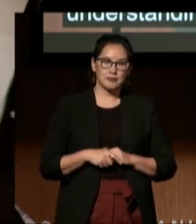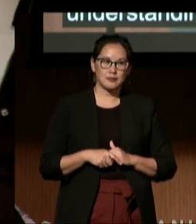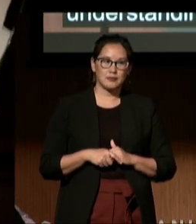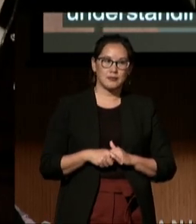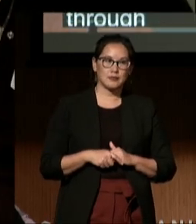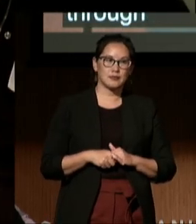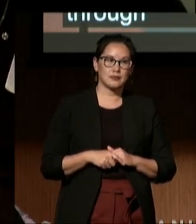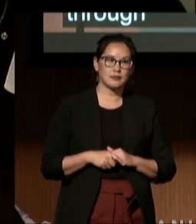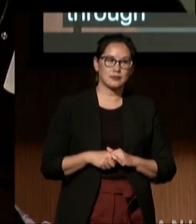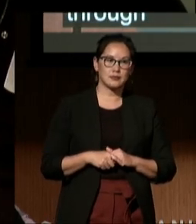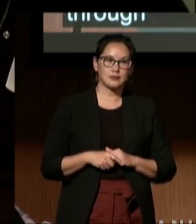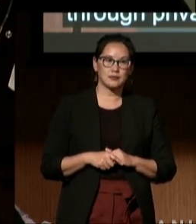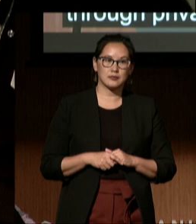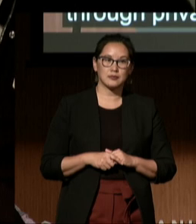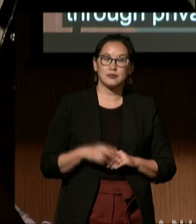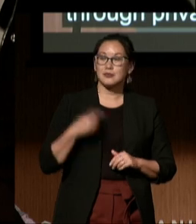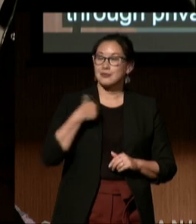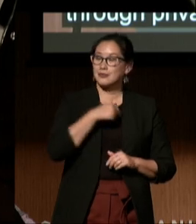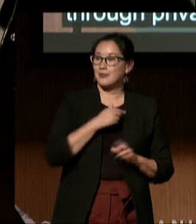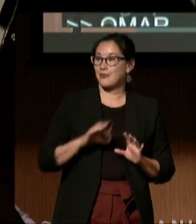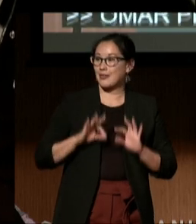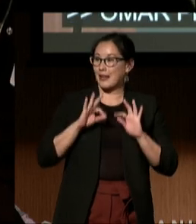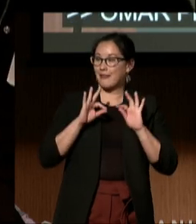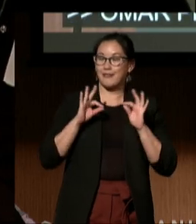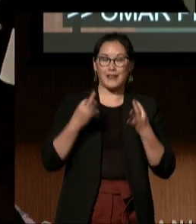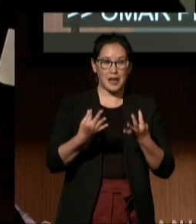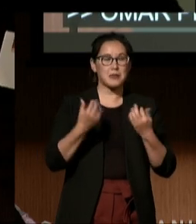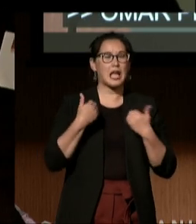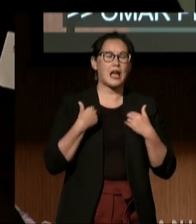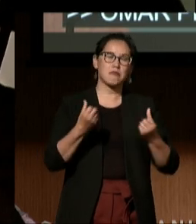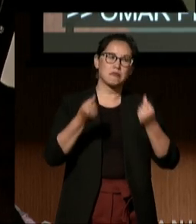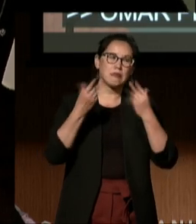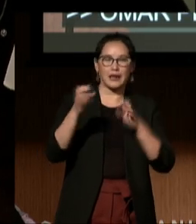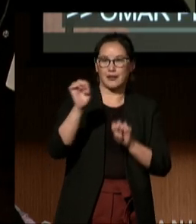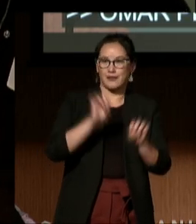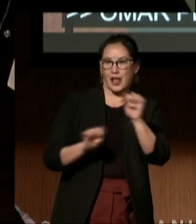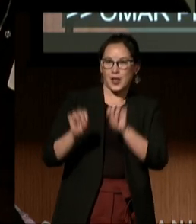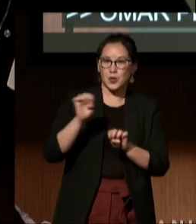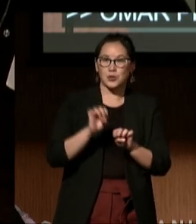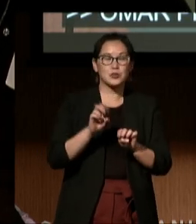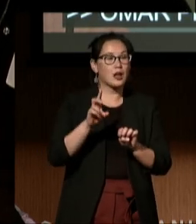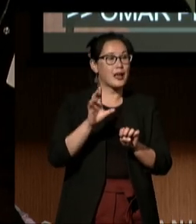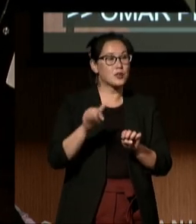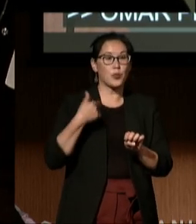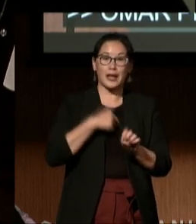Our family pursued multiple private evaluations, which ultimately brought together a team of professionals